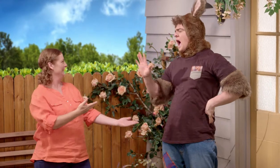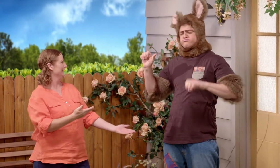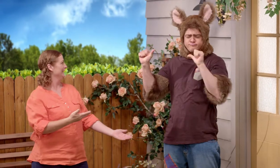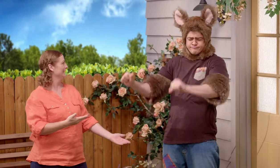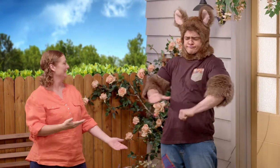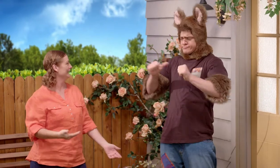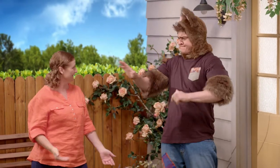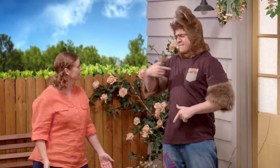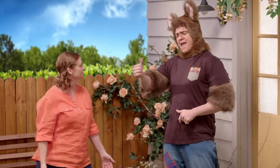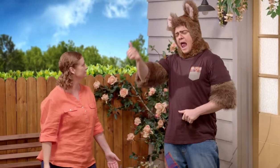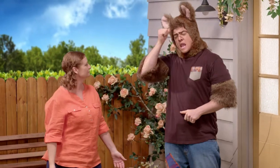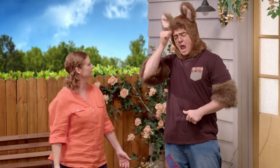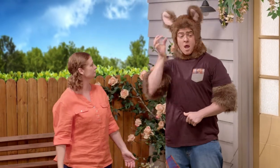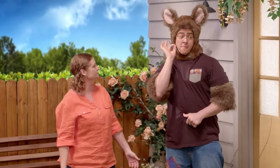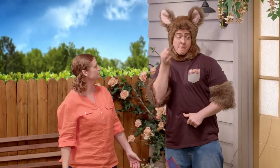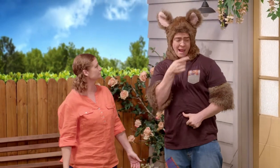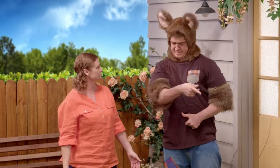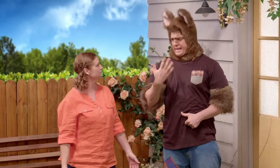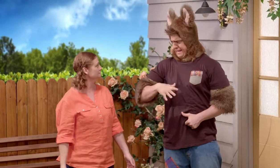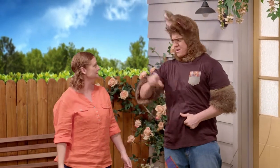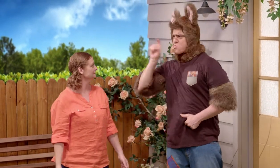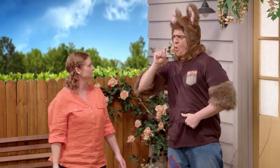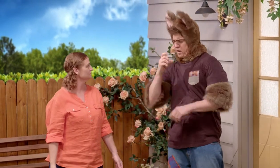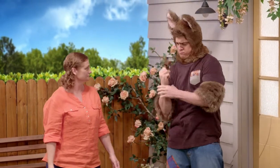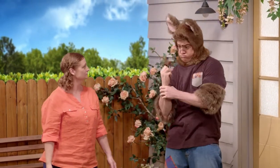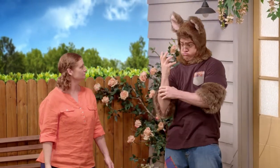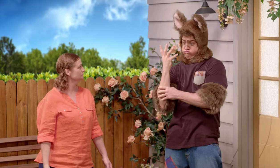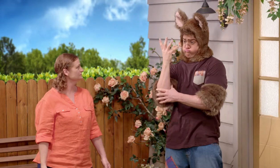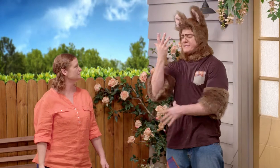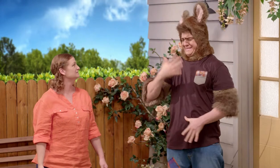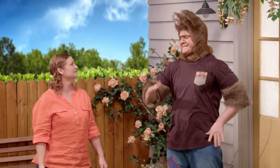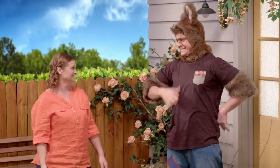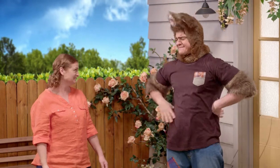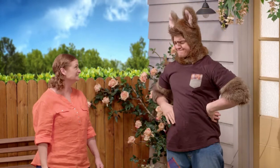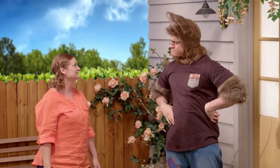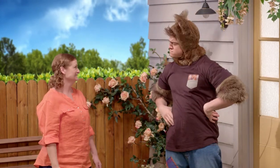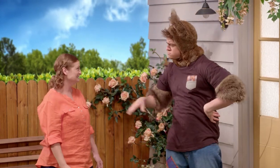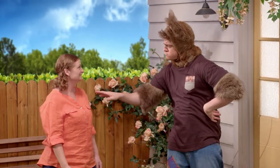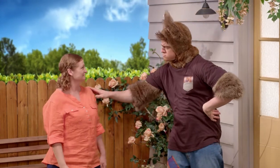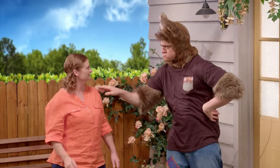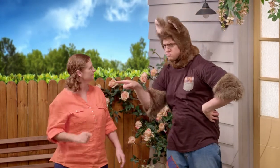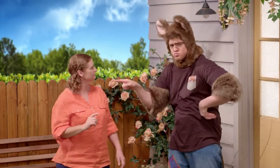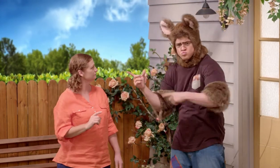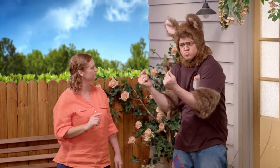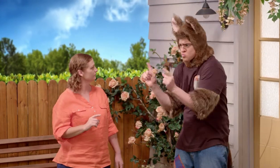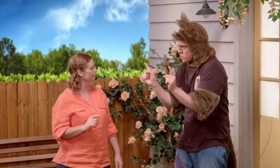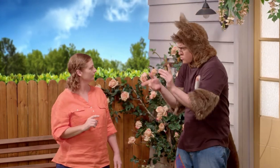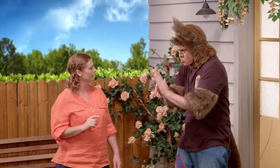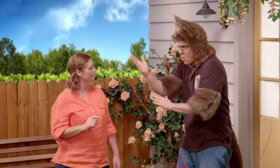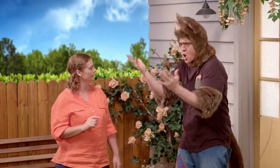Thank you. That's okay. I know plants need water to be big and strong. Sally, what are you doing?